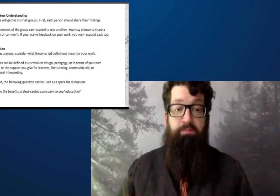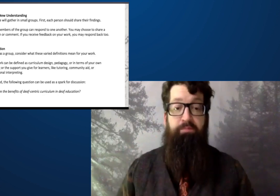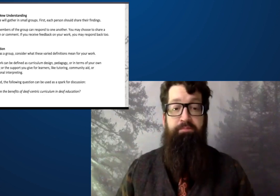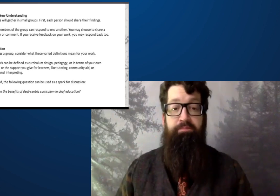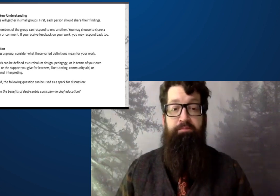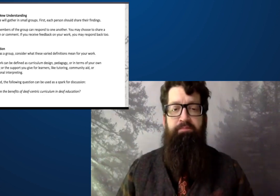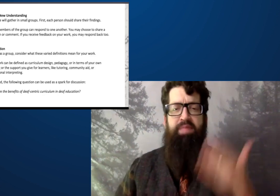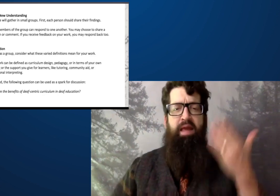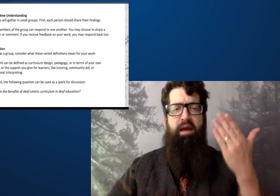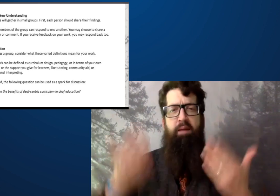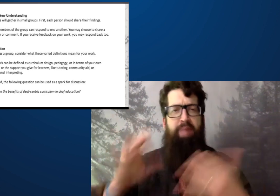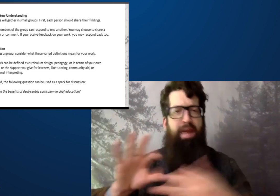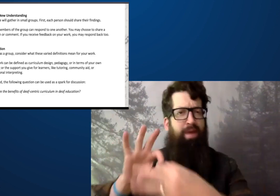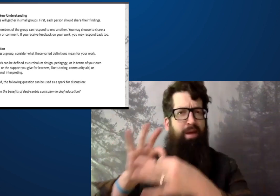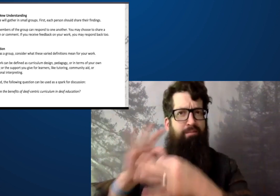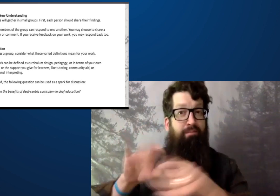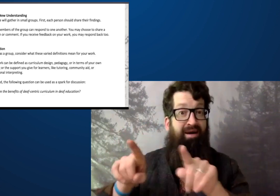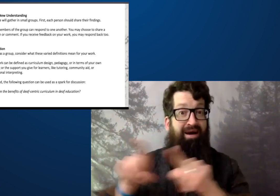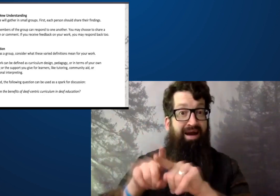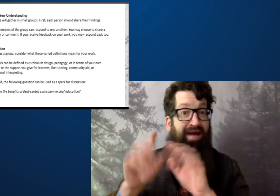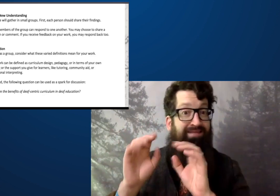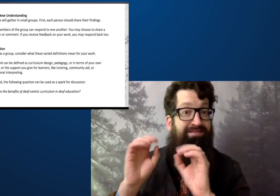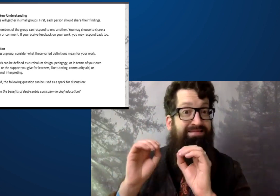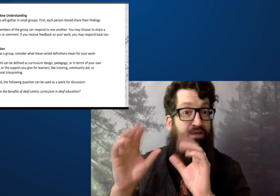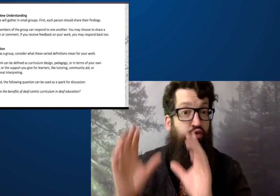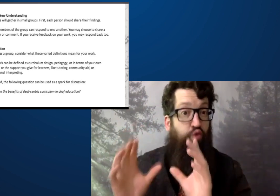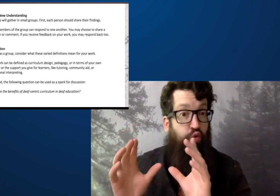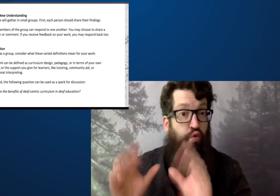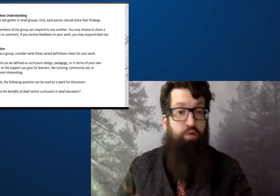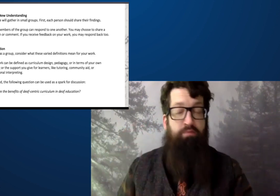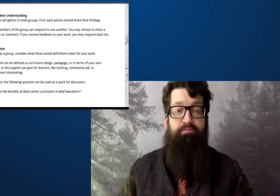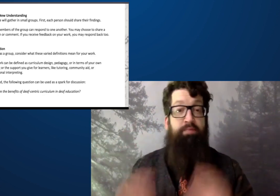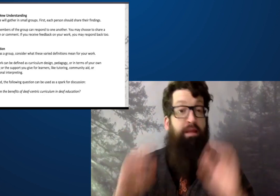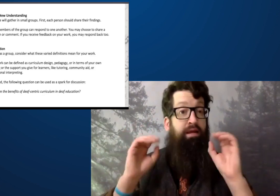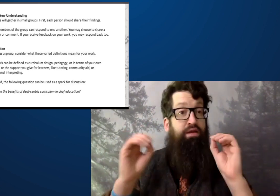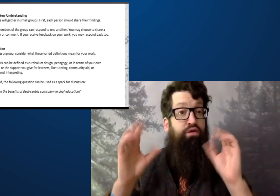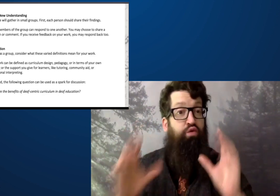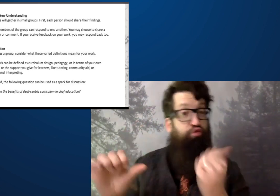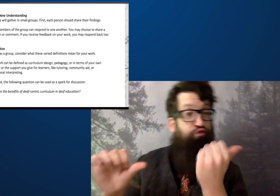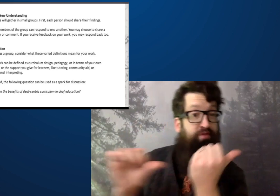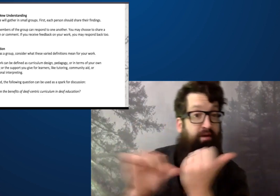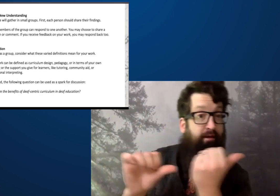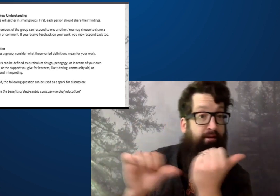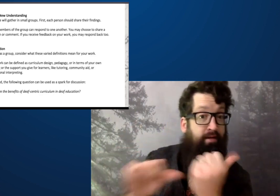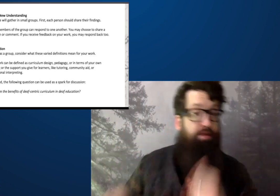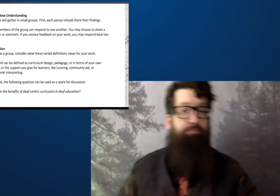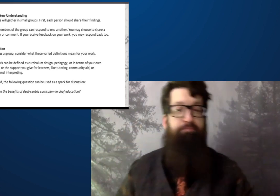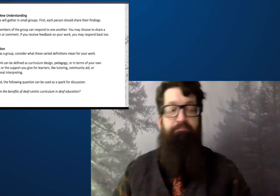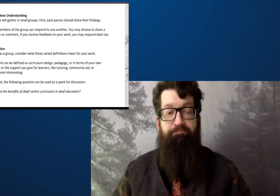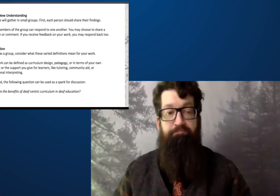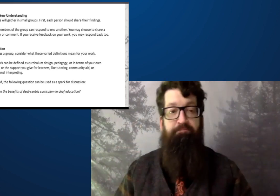from your past and your experiences in education. Also how it relates to instructing as